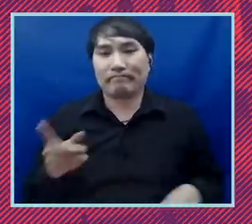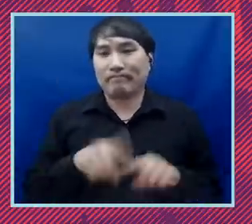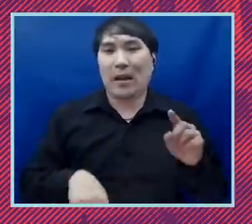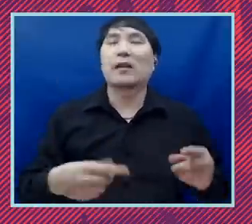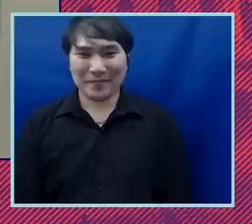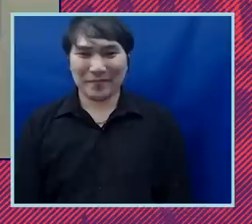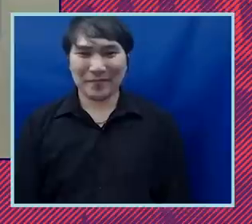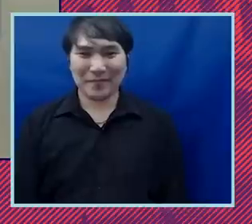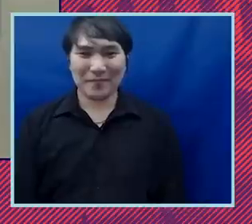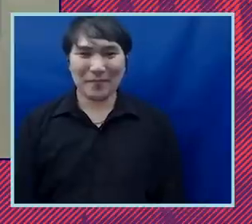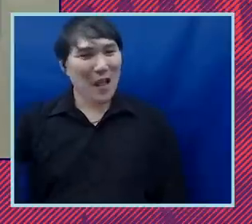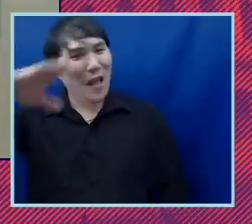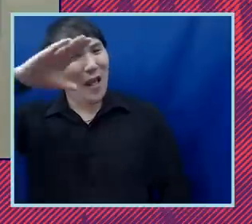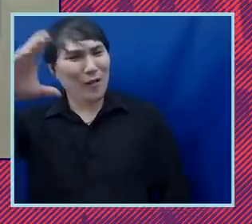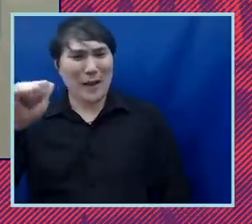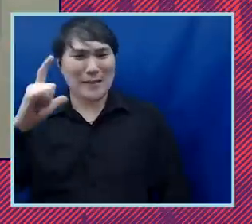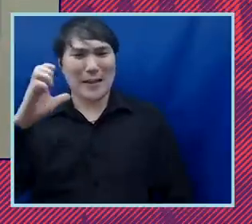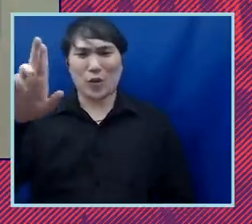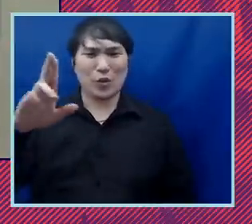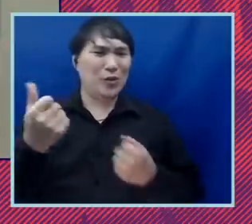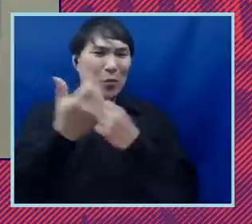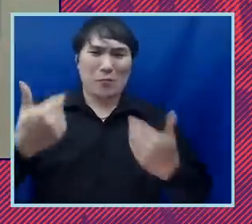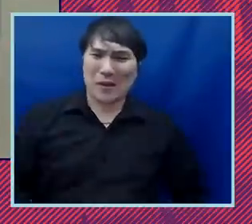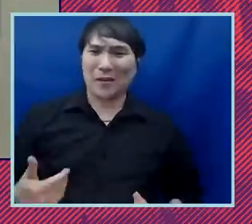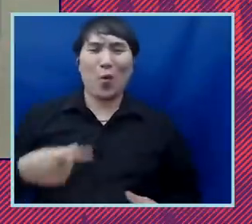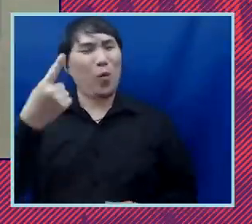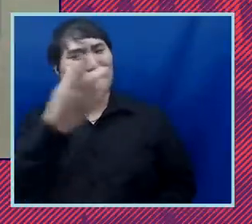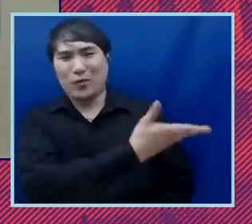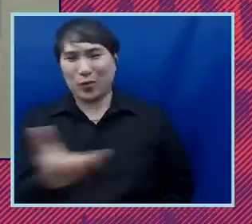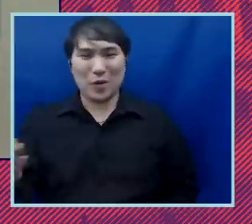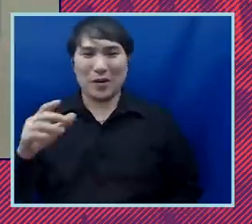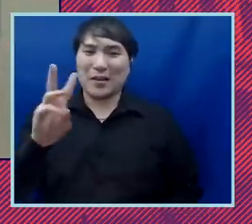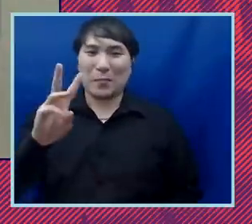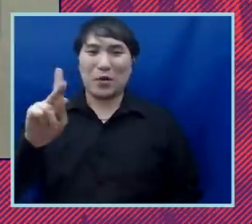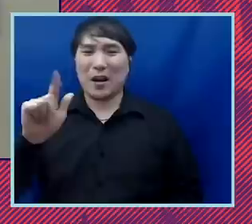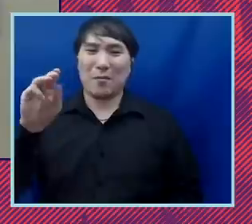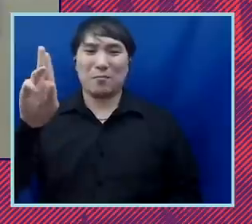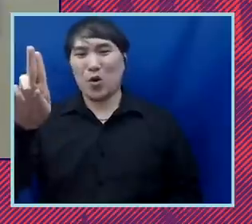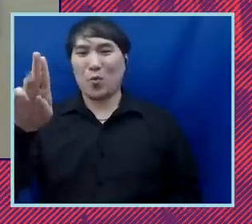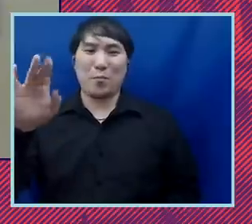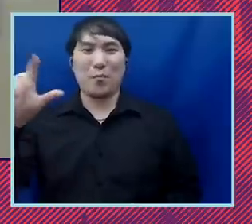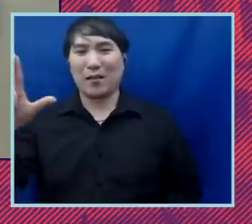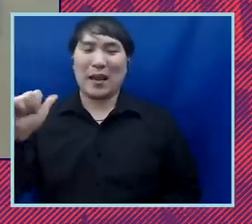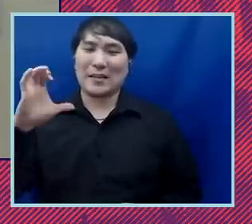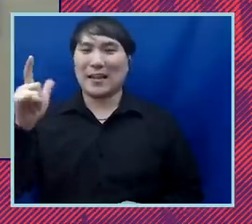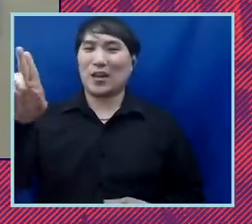much hello aclu supporters it's me one of your own w kamau bell the aclu's artist ambassador for